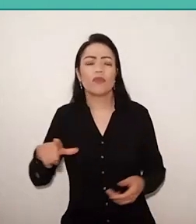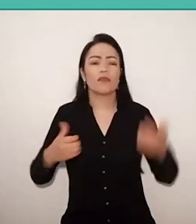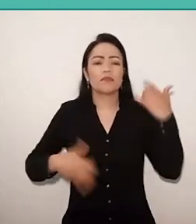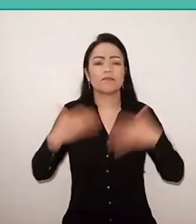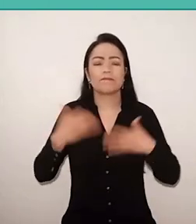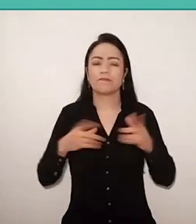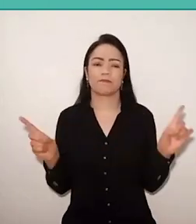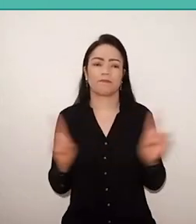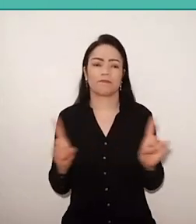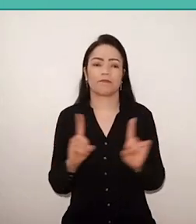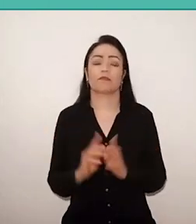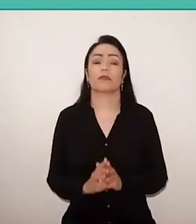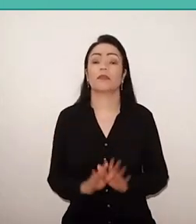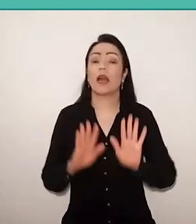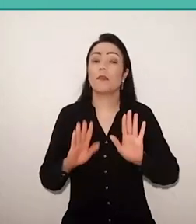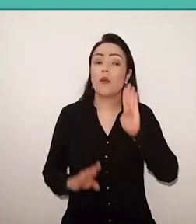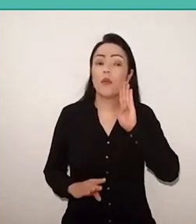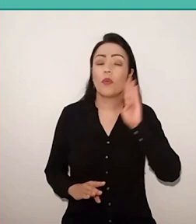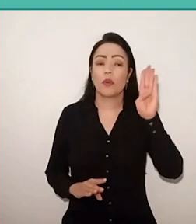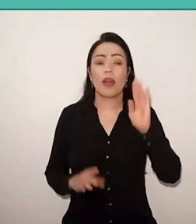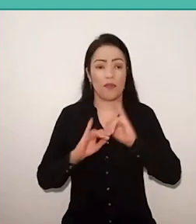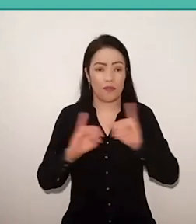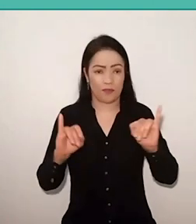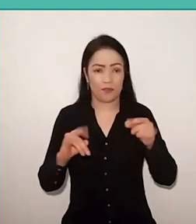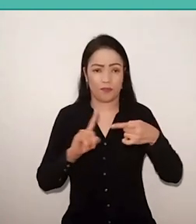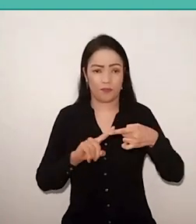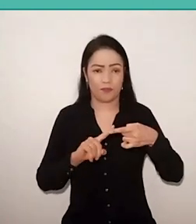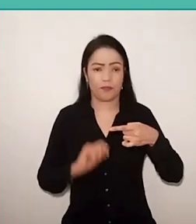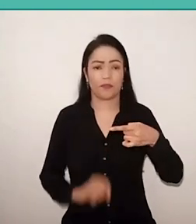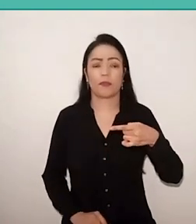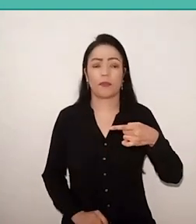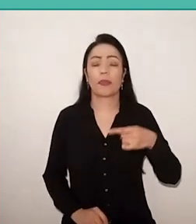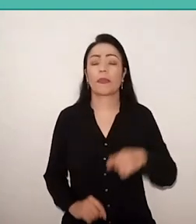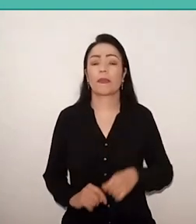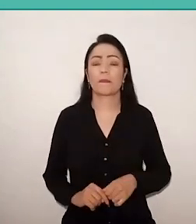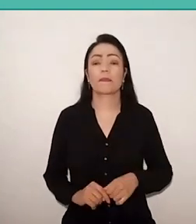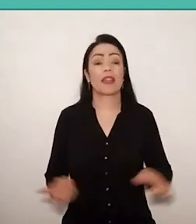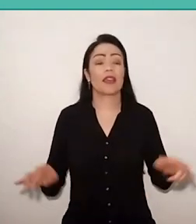but I wanted to highlight this: first, in a happy coincidence,